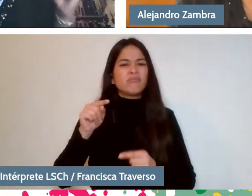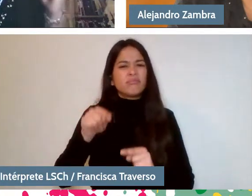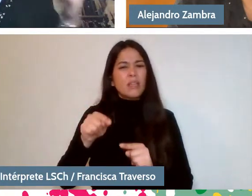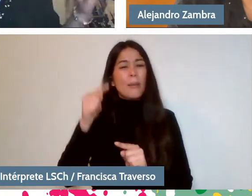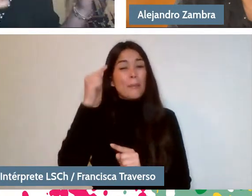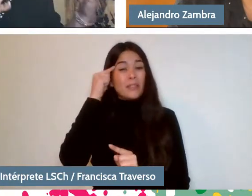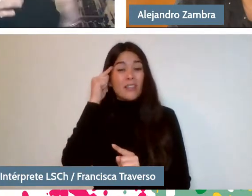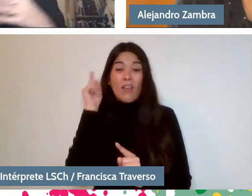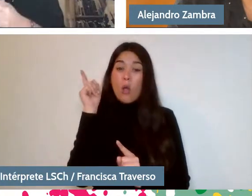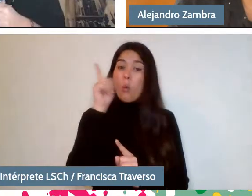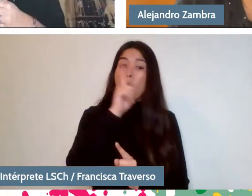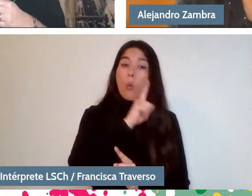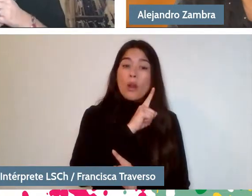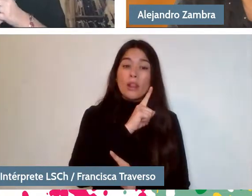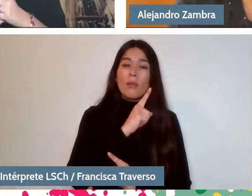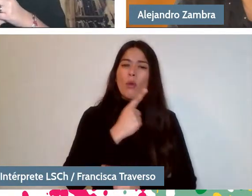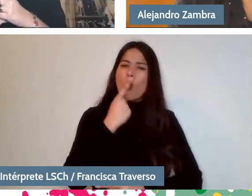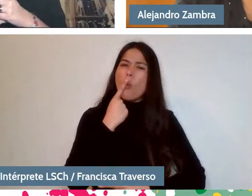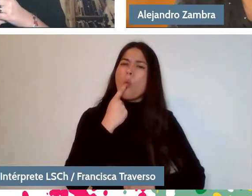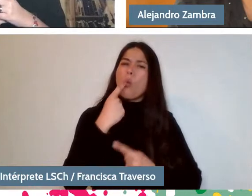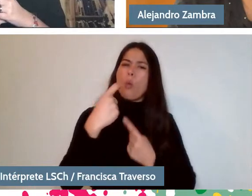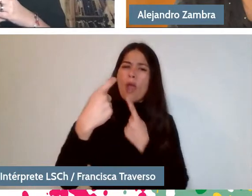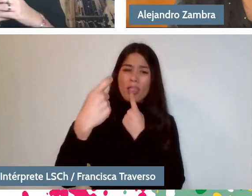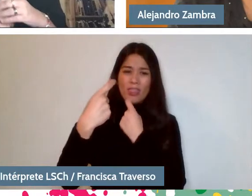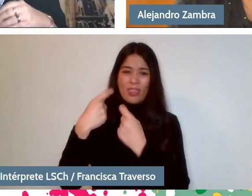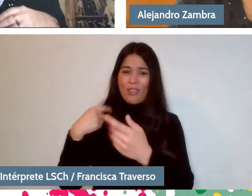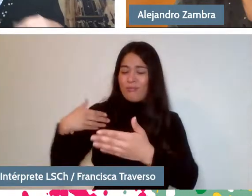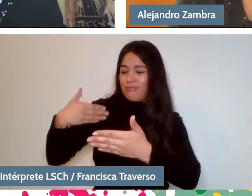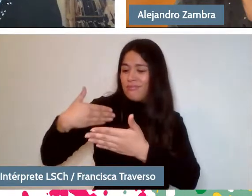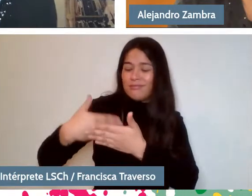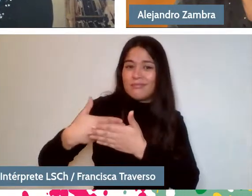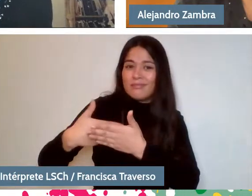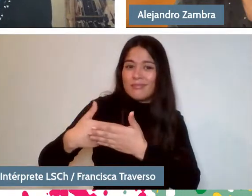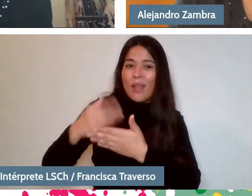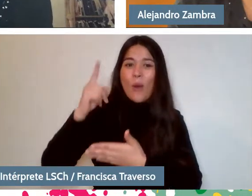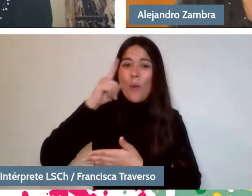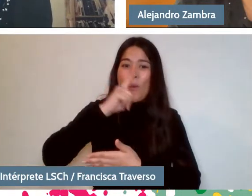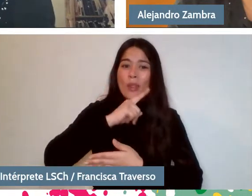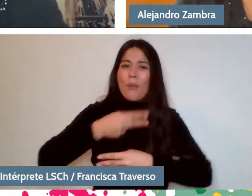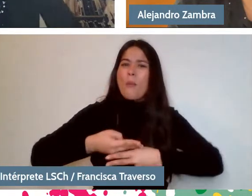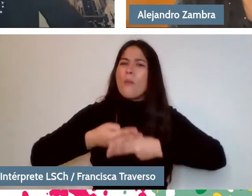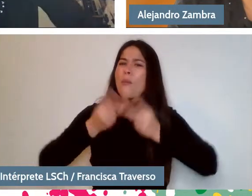beginning with the end. Alejandro Zambra's last published story in The New Yorker,